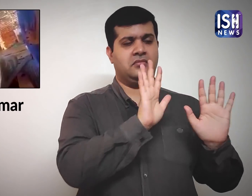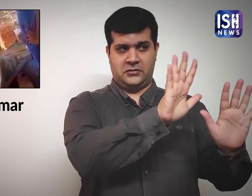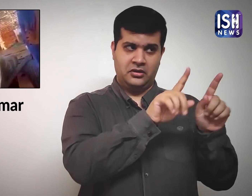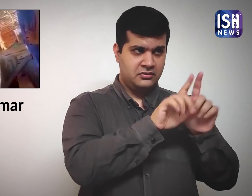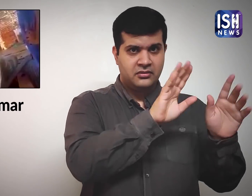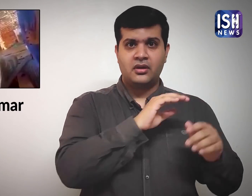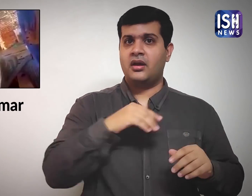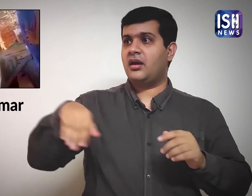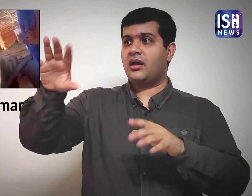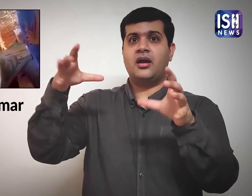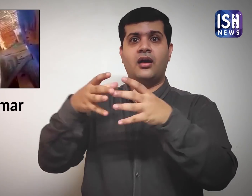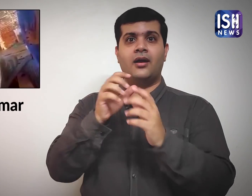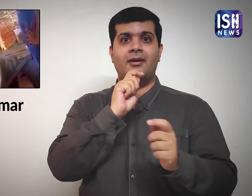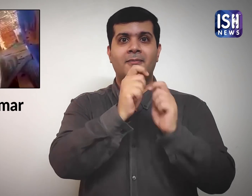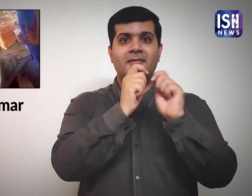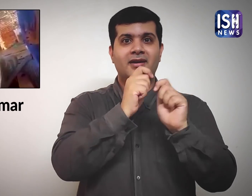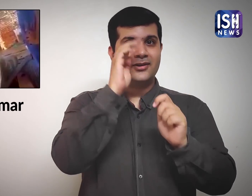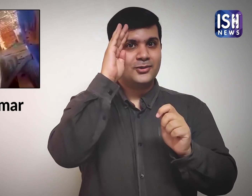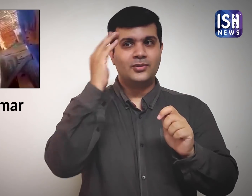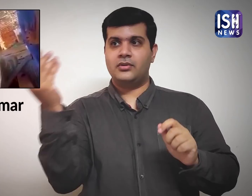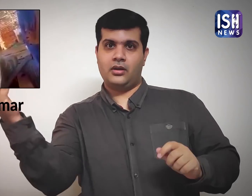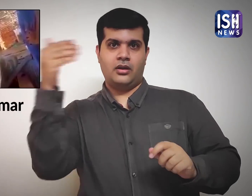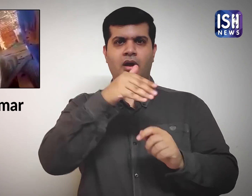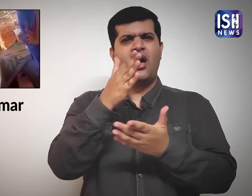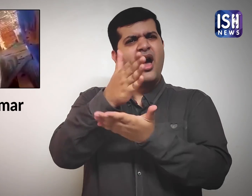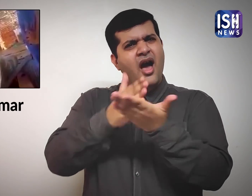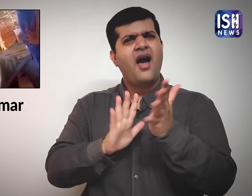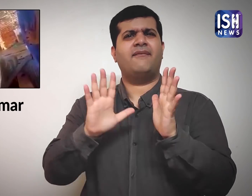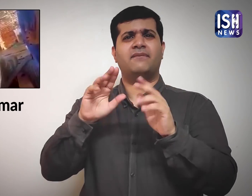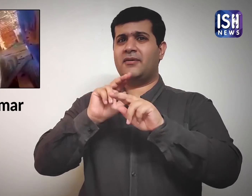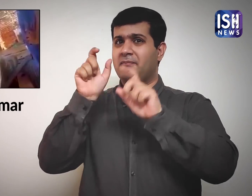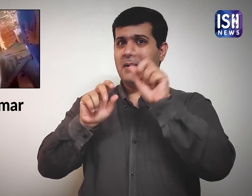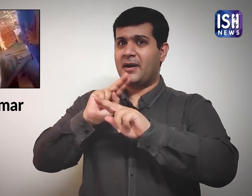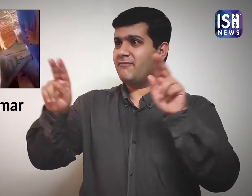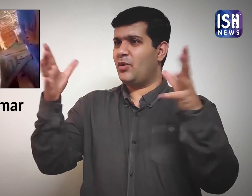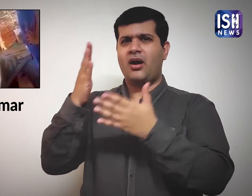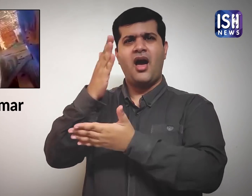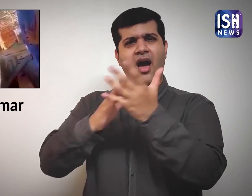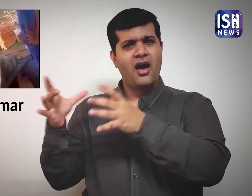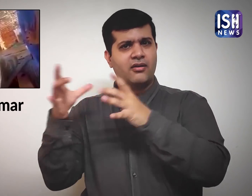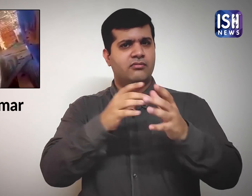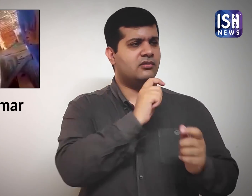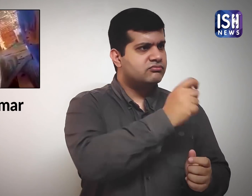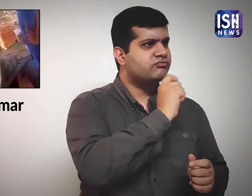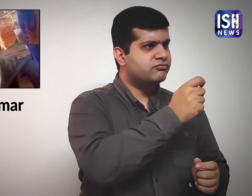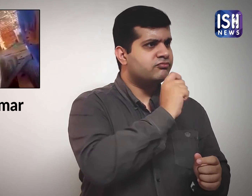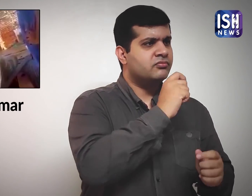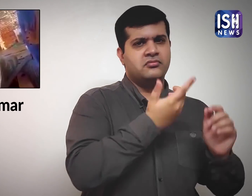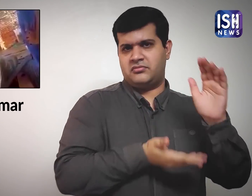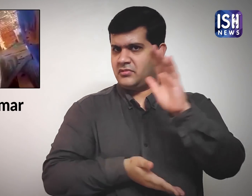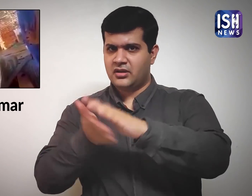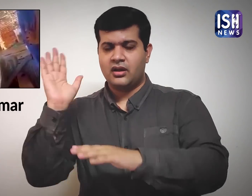About the media, I must tell you, half of them have left today…